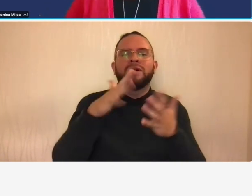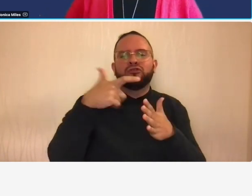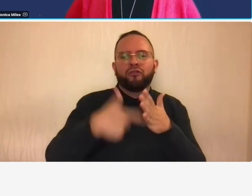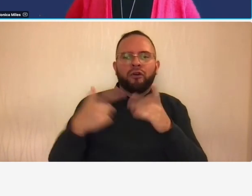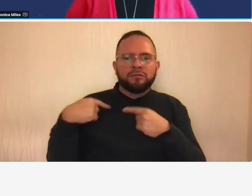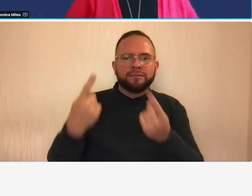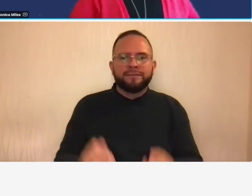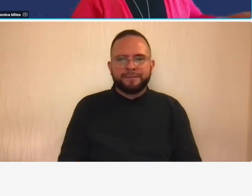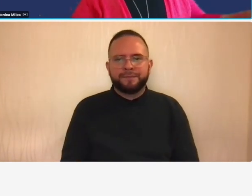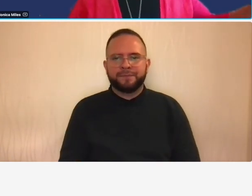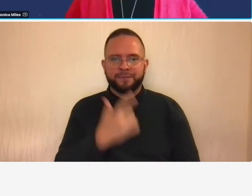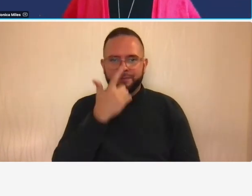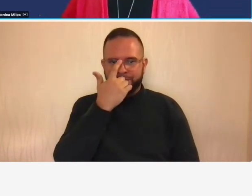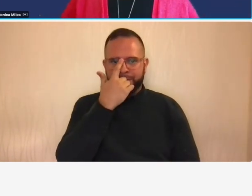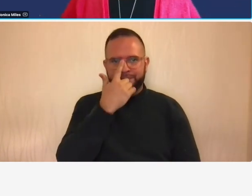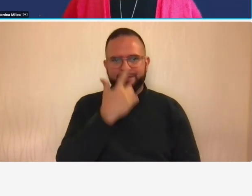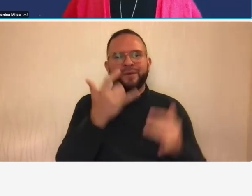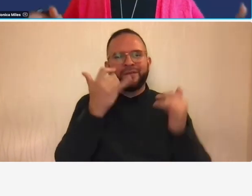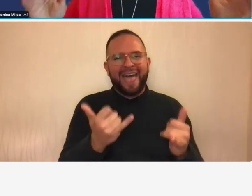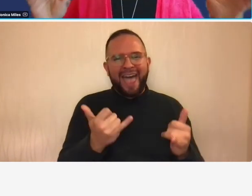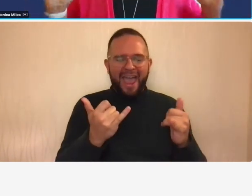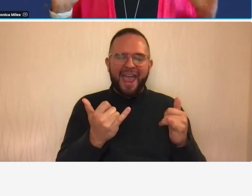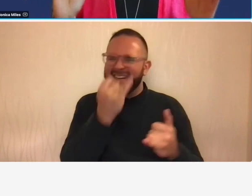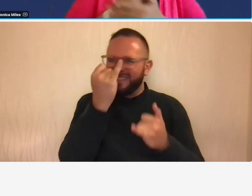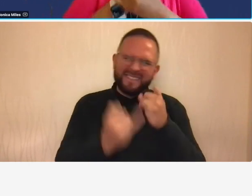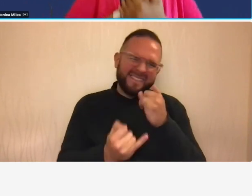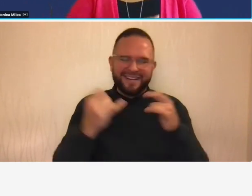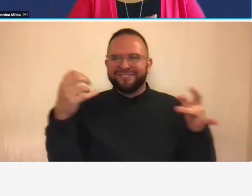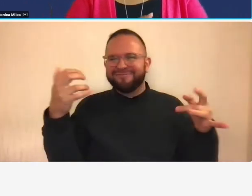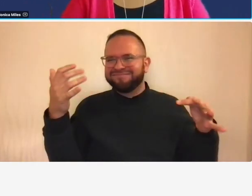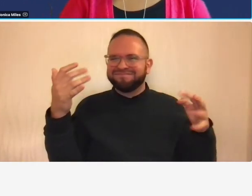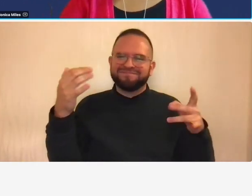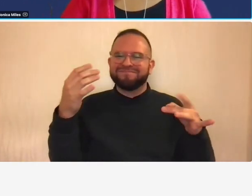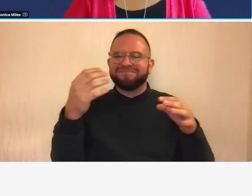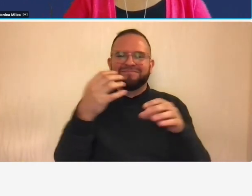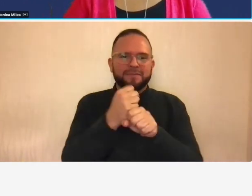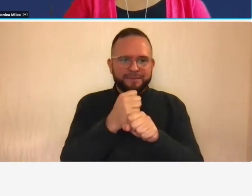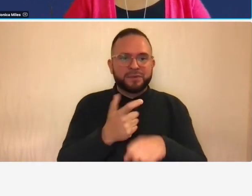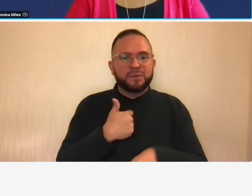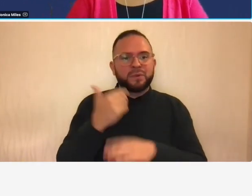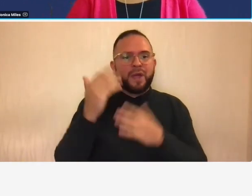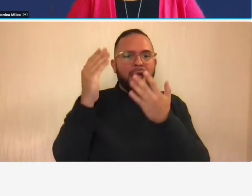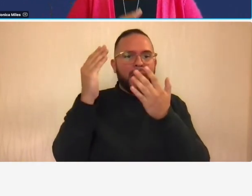okay so now we're down to the recap so hopefully as a result of this presentation